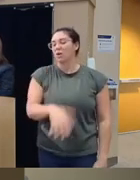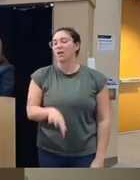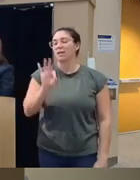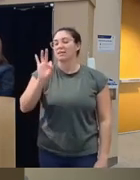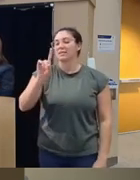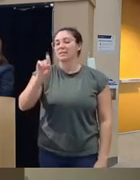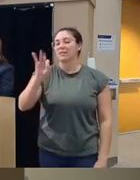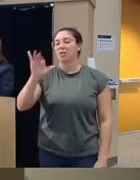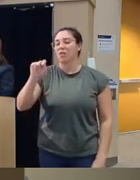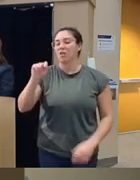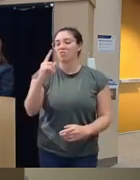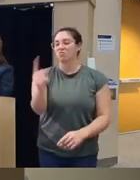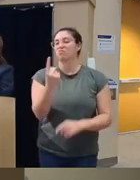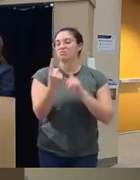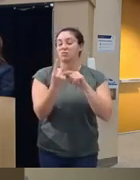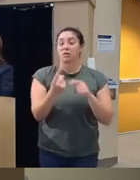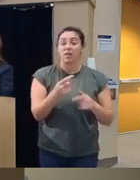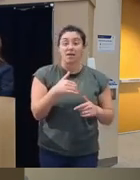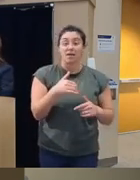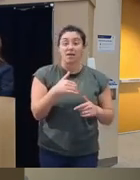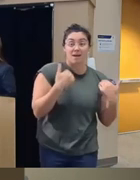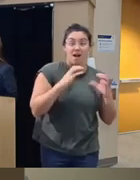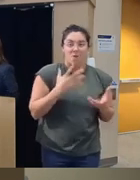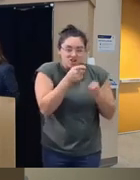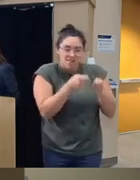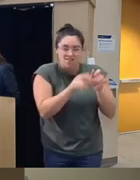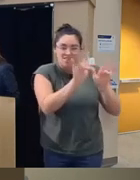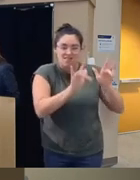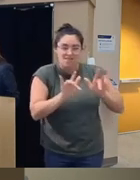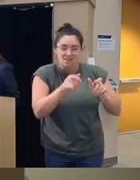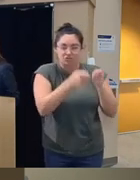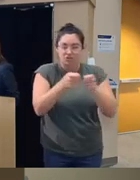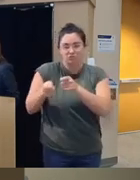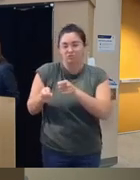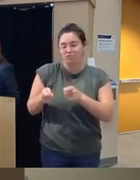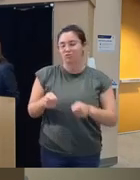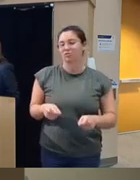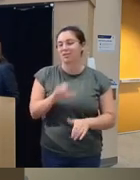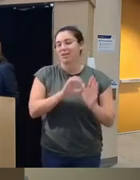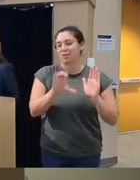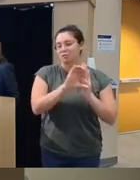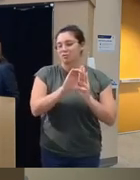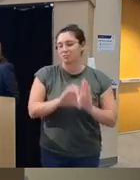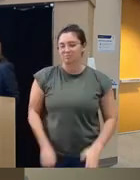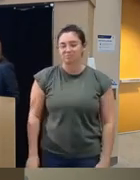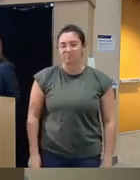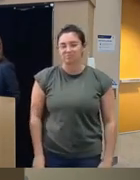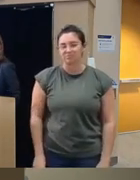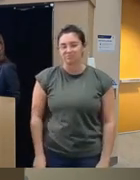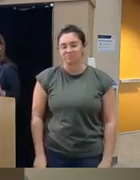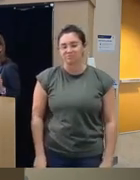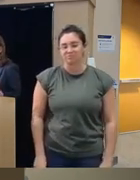your younger ones really like the interaction and you know playing around with the character um So